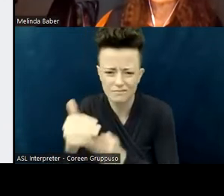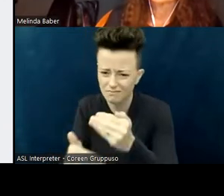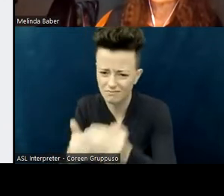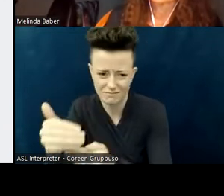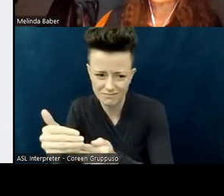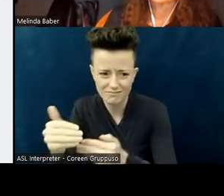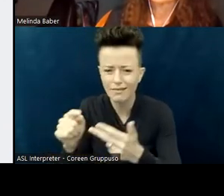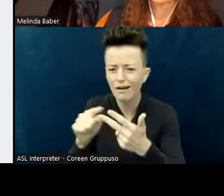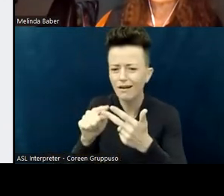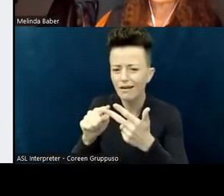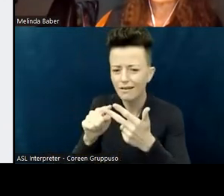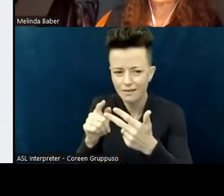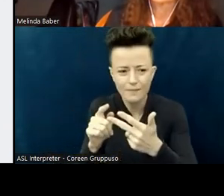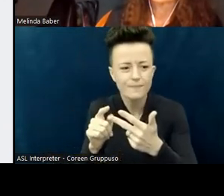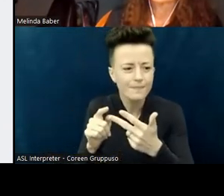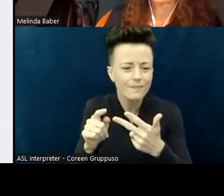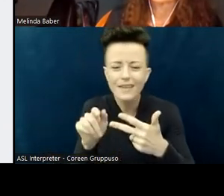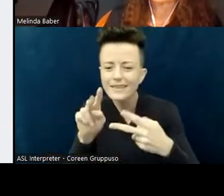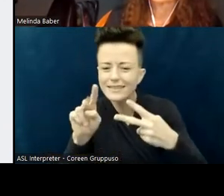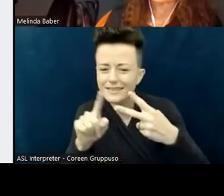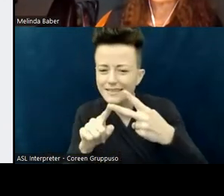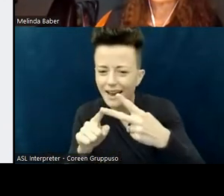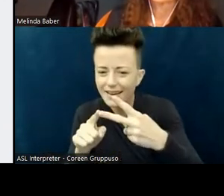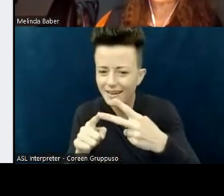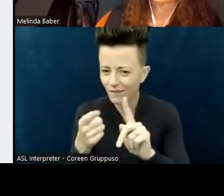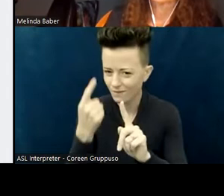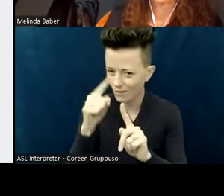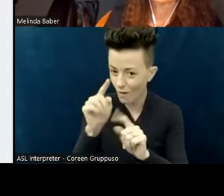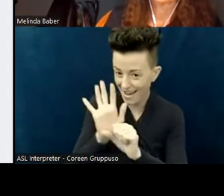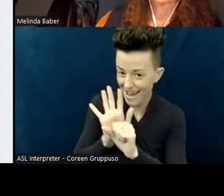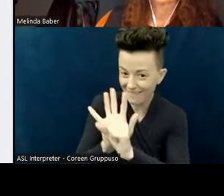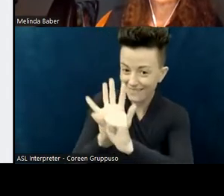A second one I picked was the advocacy one. A "do" is do advocate;